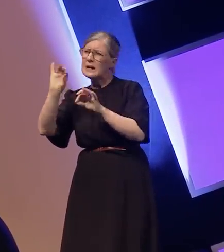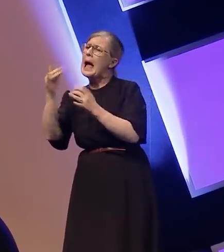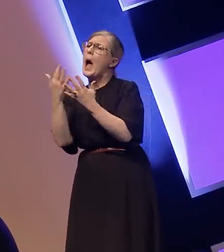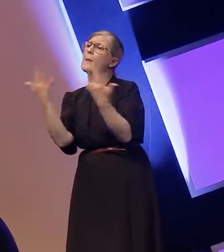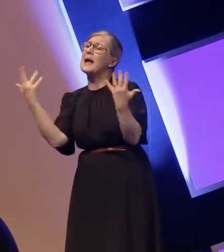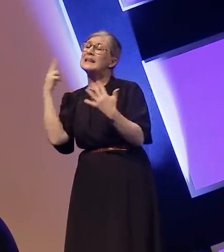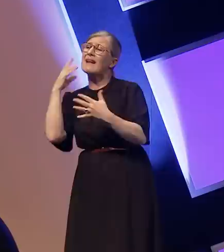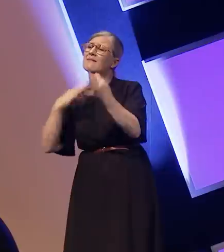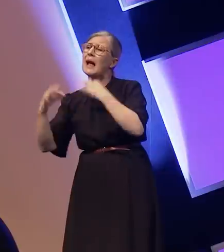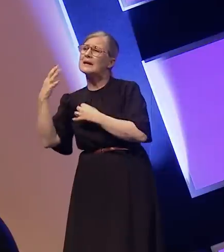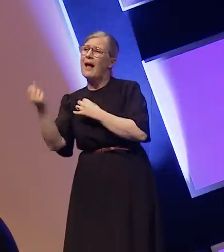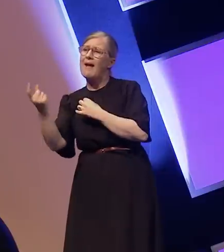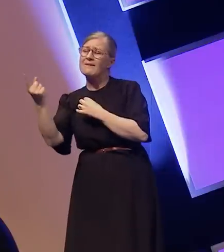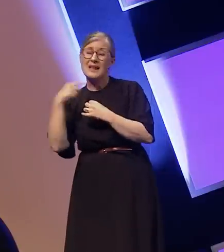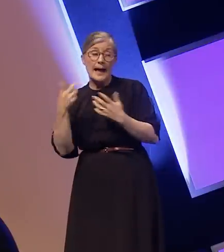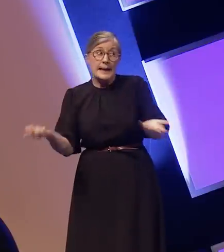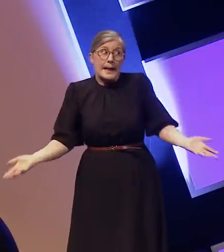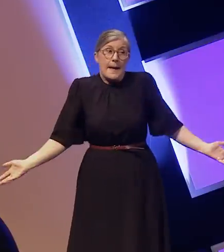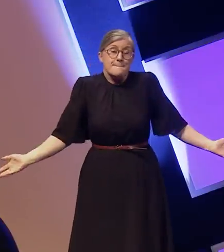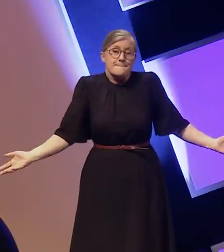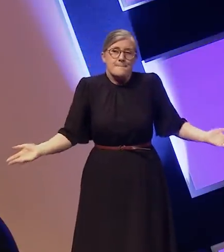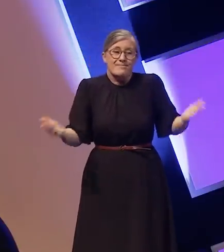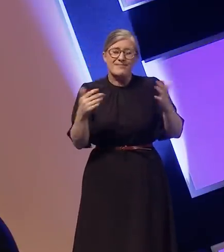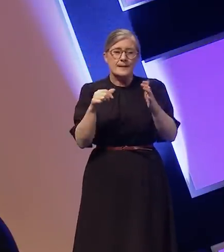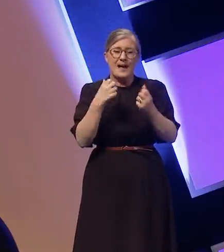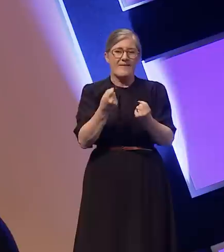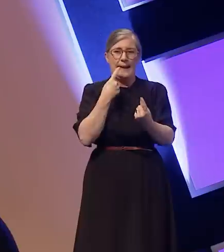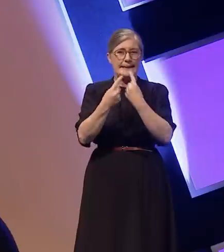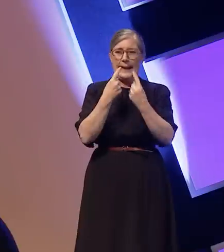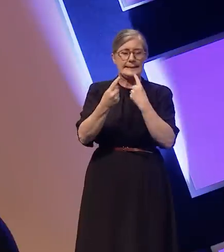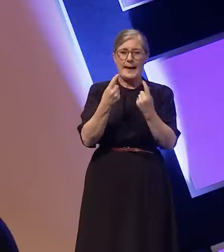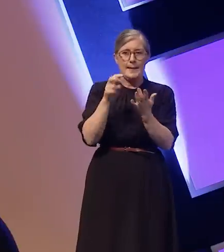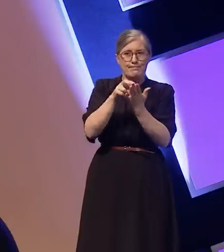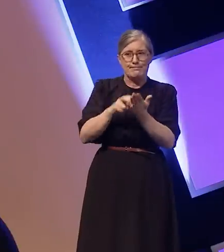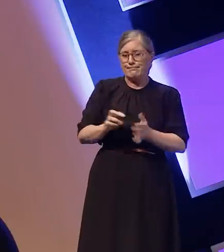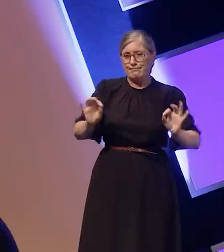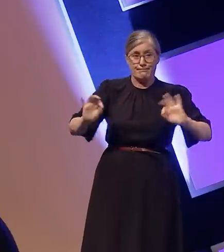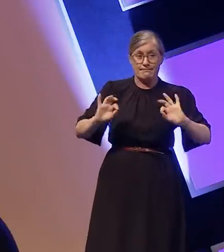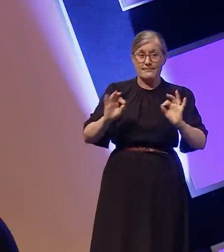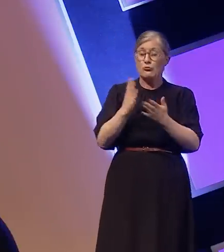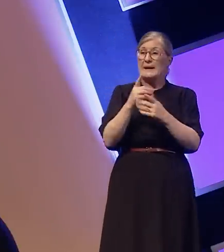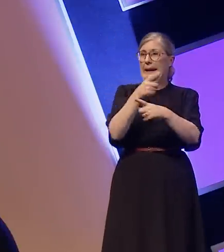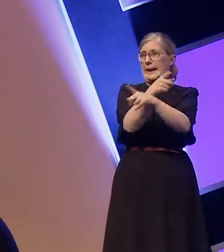say they would love to have this data, they don't. Put simply the industry is not regulating this data